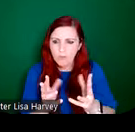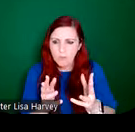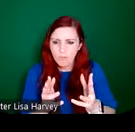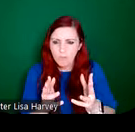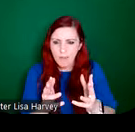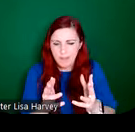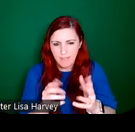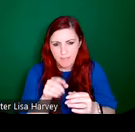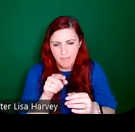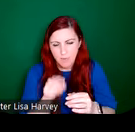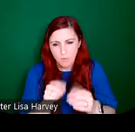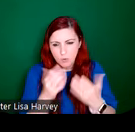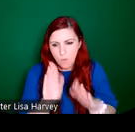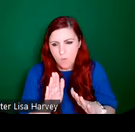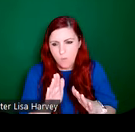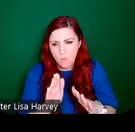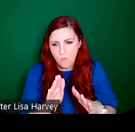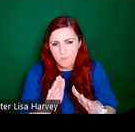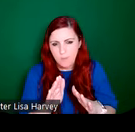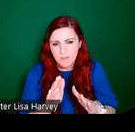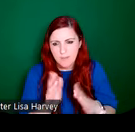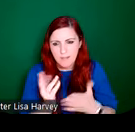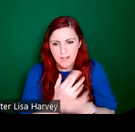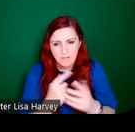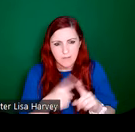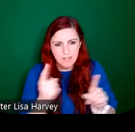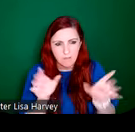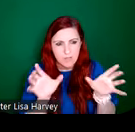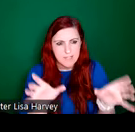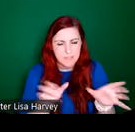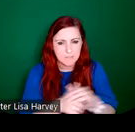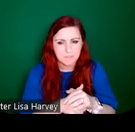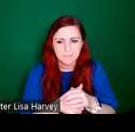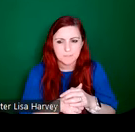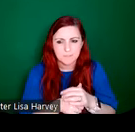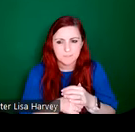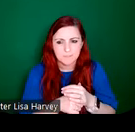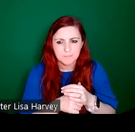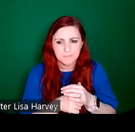well that it brings in the vines. I'll jump into some of the key artists.